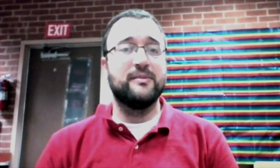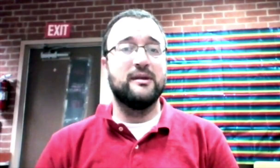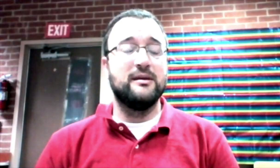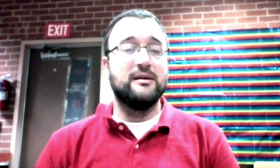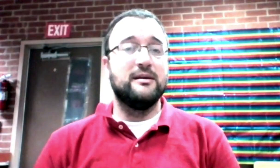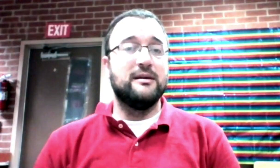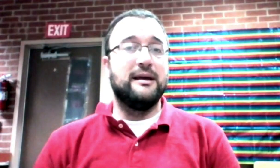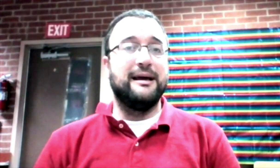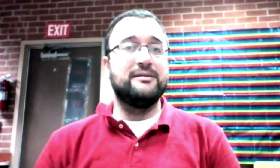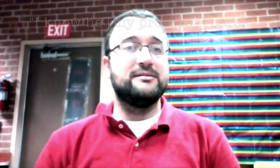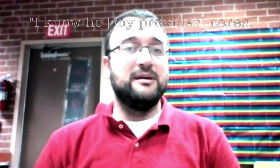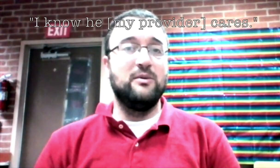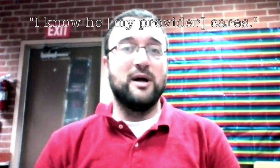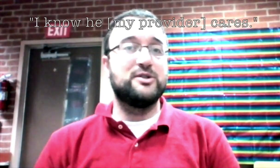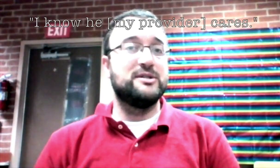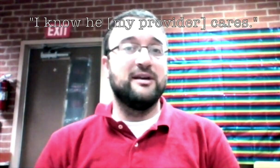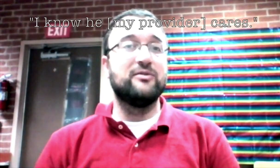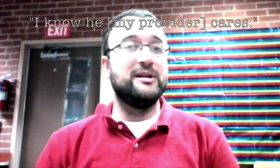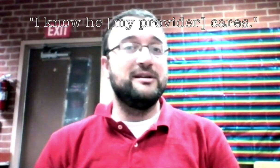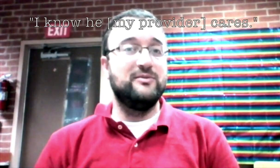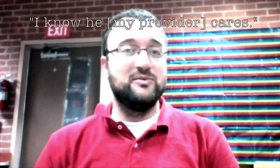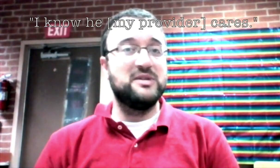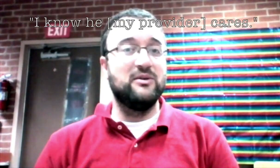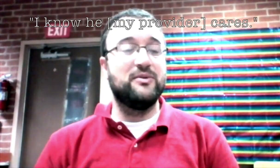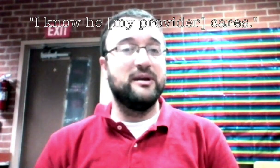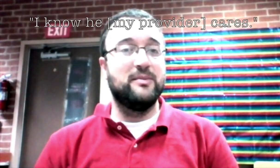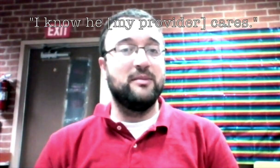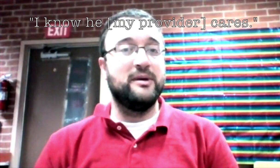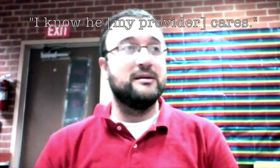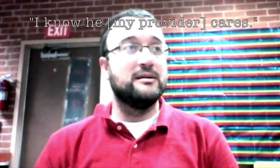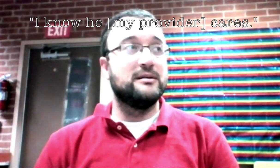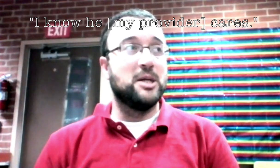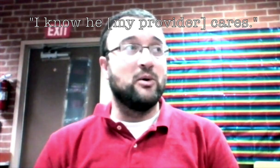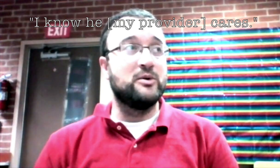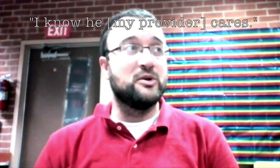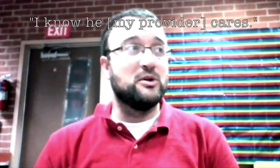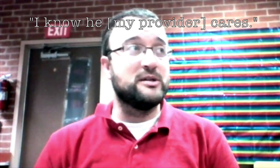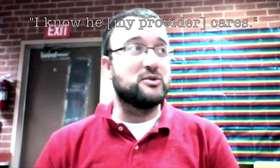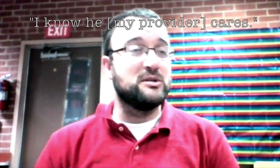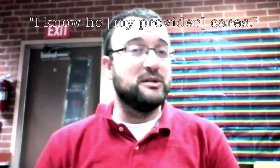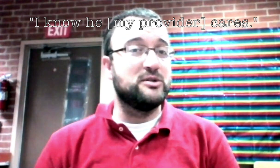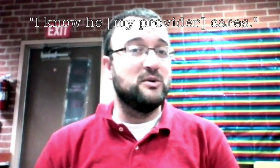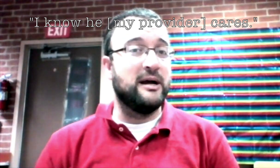And he (my doctor) watches every single thing about me. "Howard, your cholesterol is a little too high;